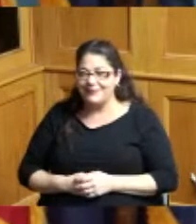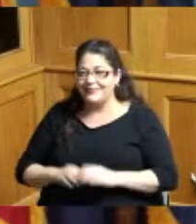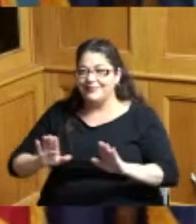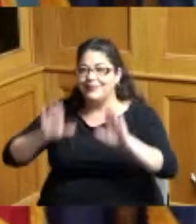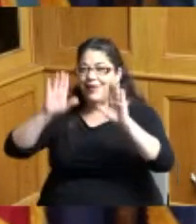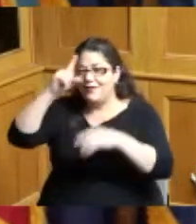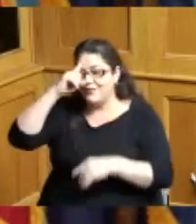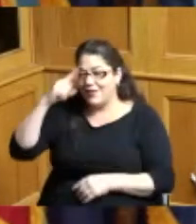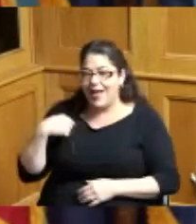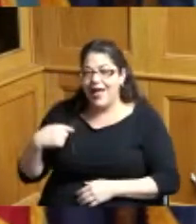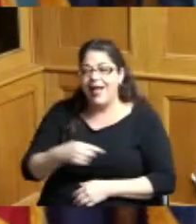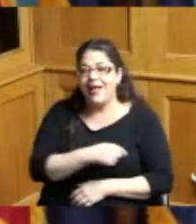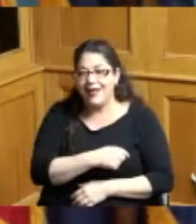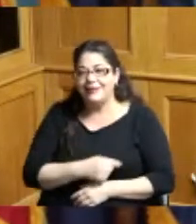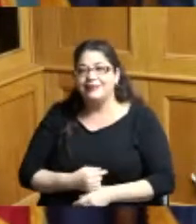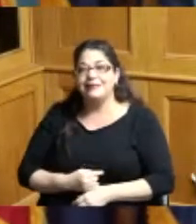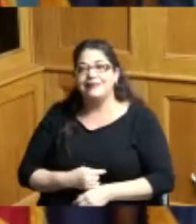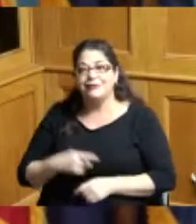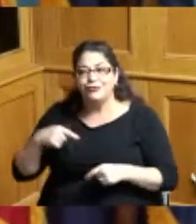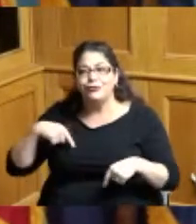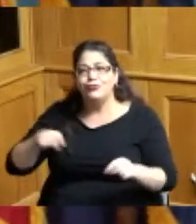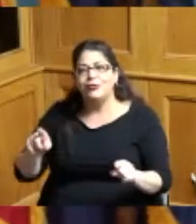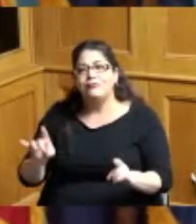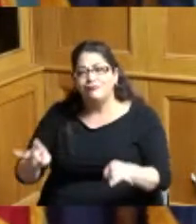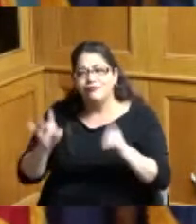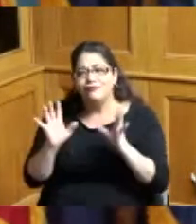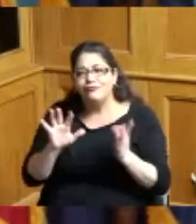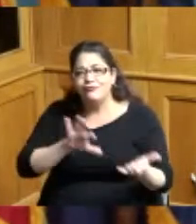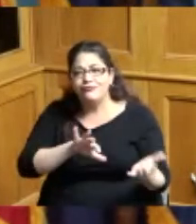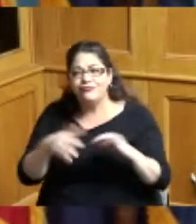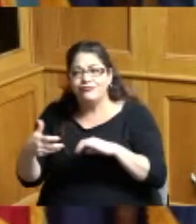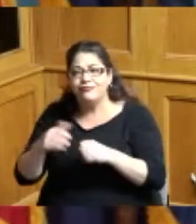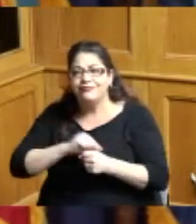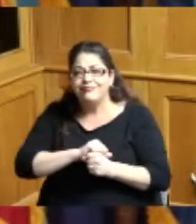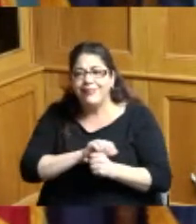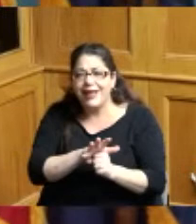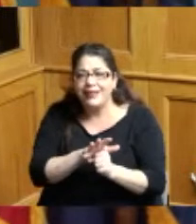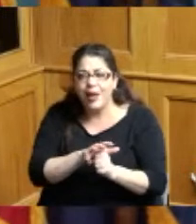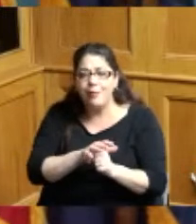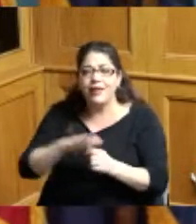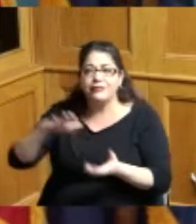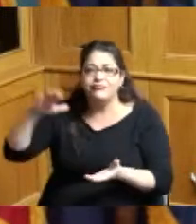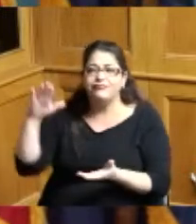a very tough time in a pandemic our occupancy rates at hotels have been down this is a chance